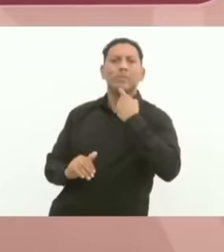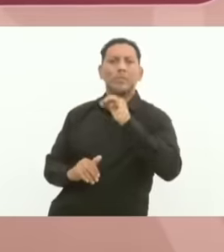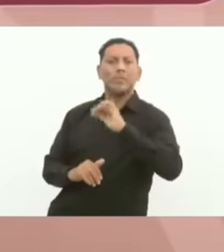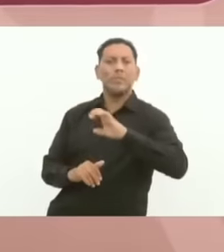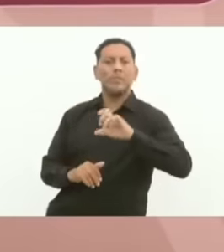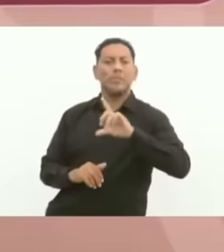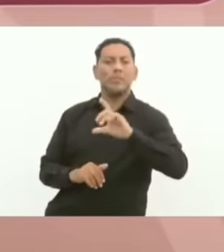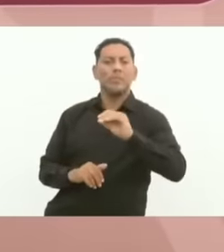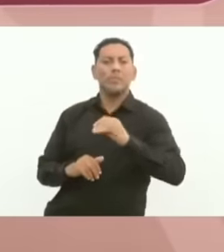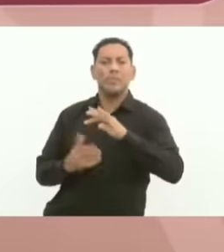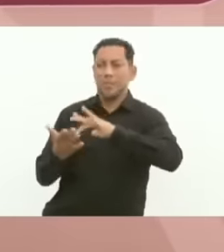Thank you